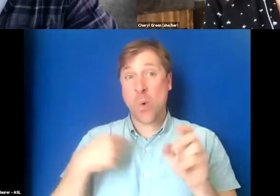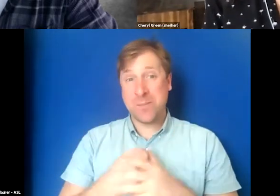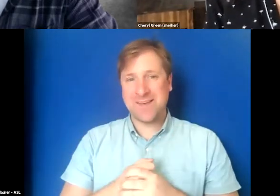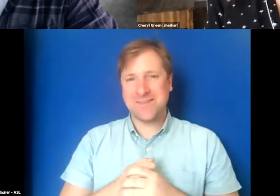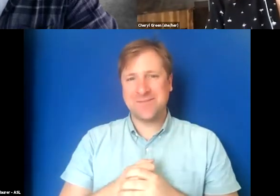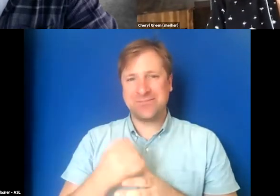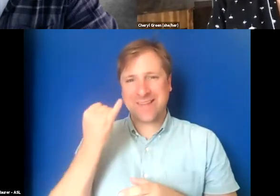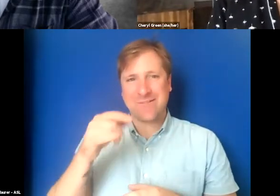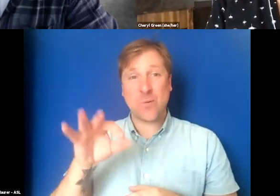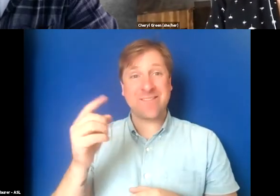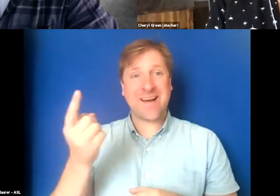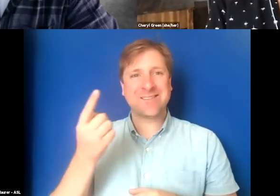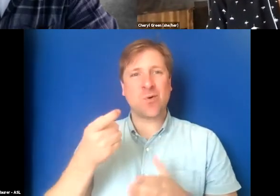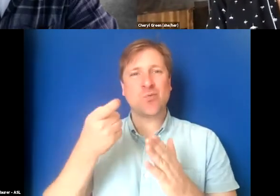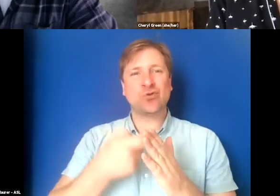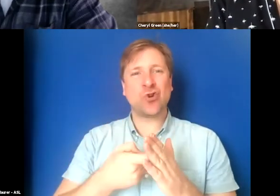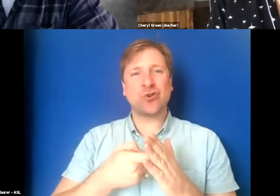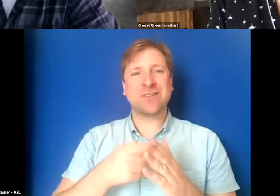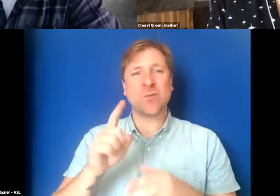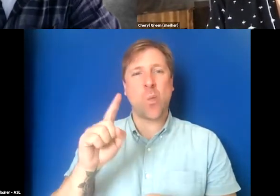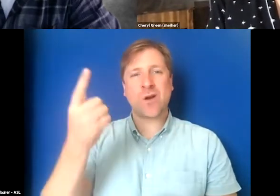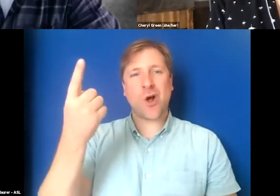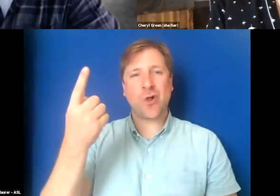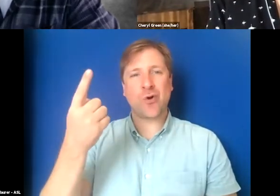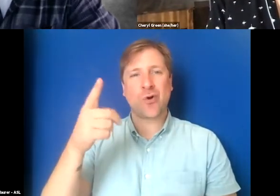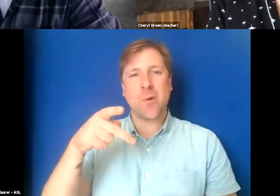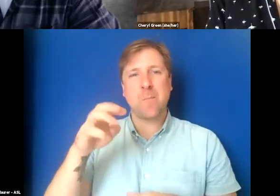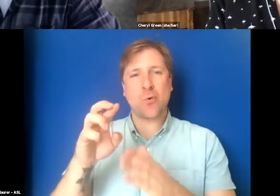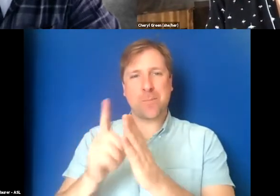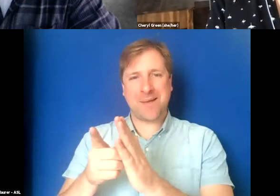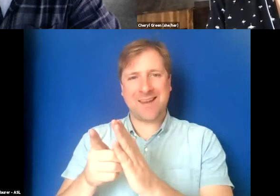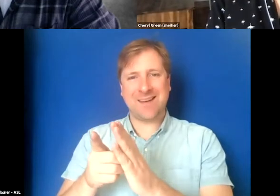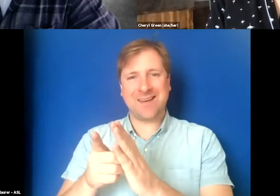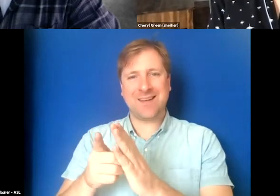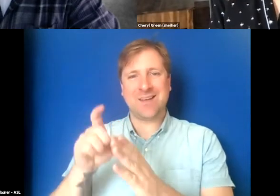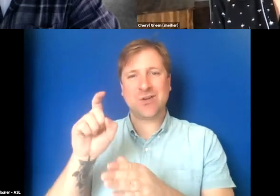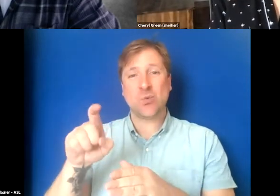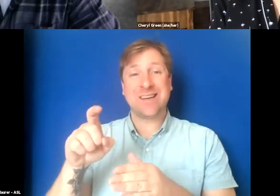If you find somebody who charges a dollar per minute, you need to move on.